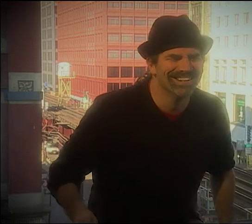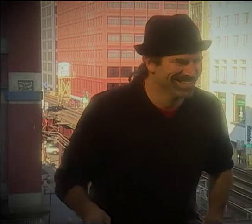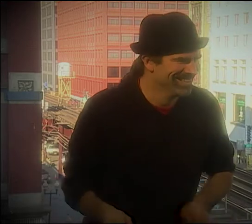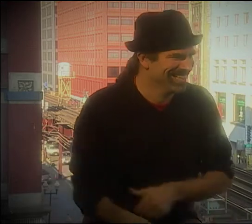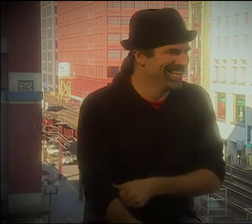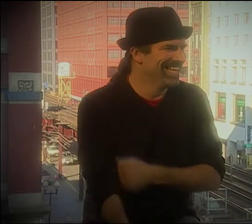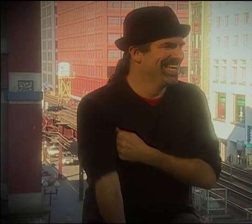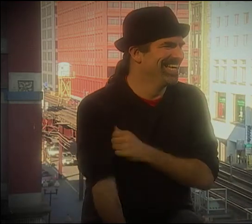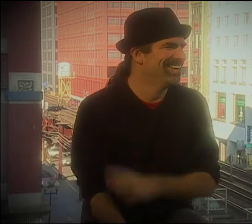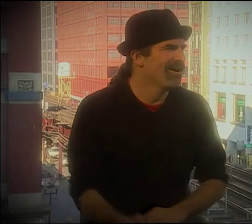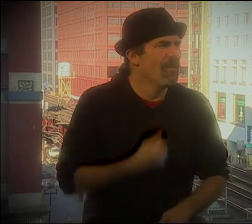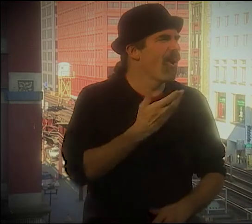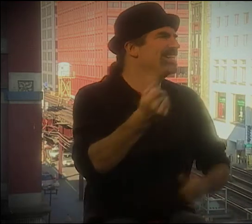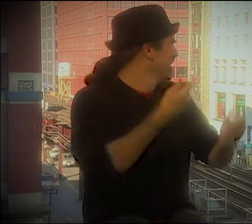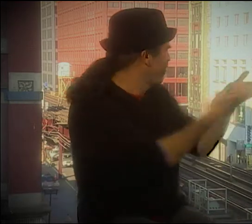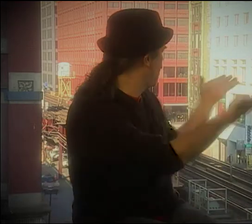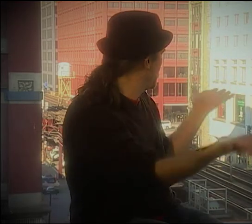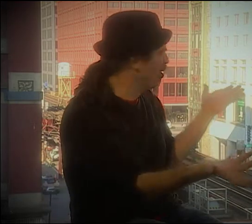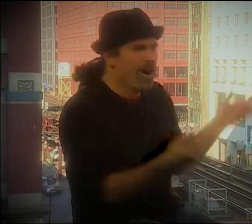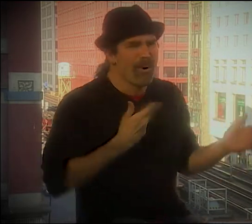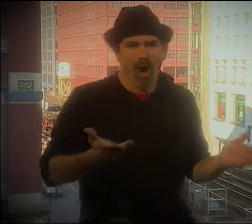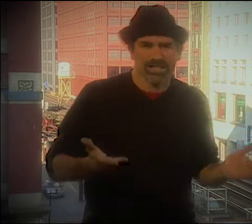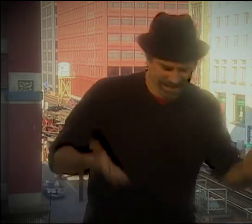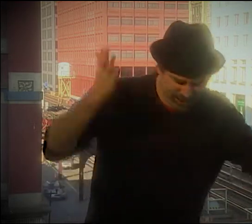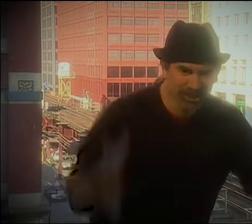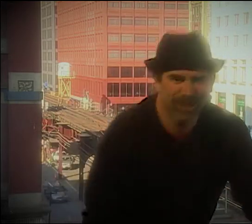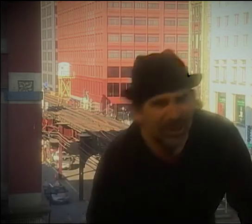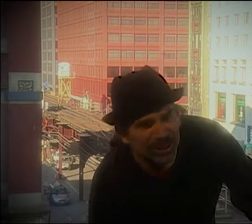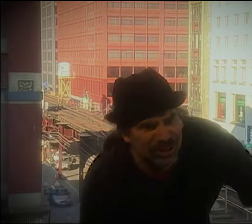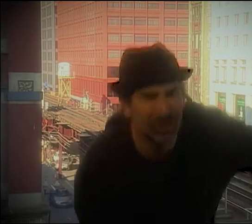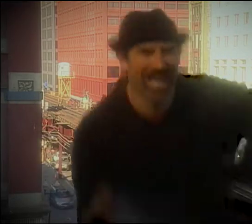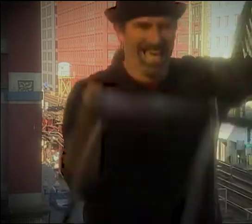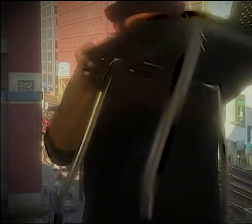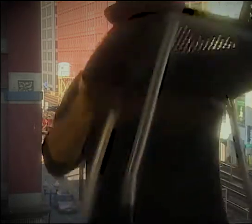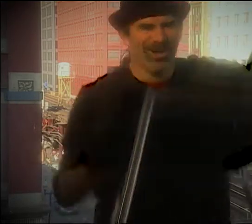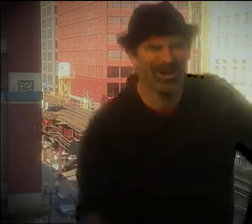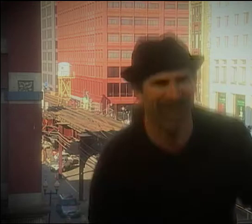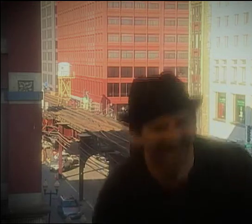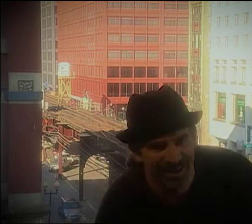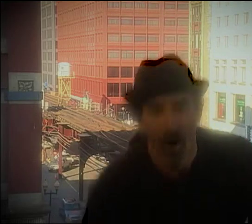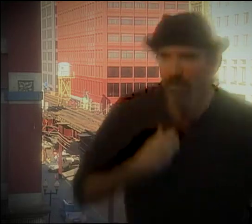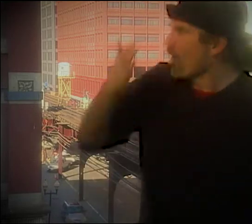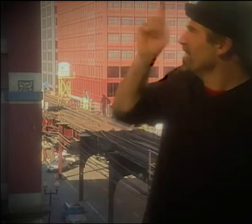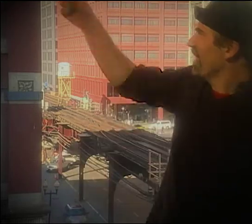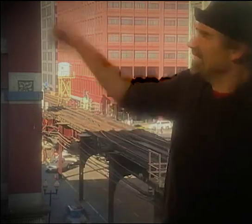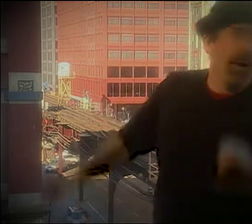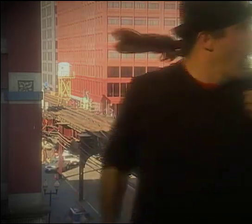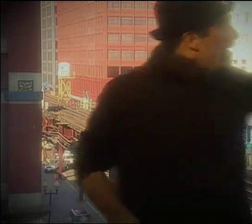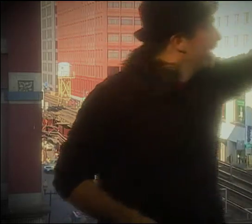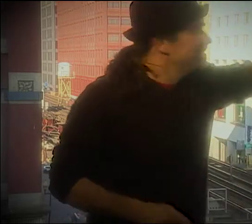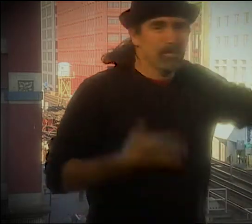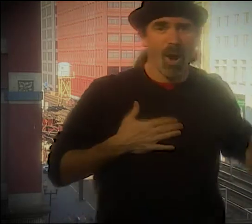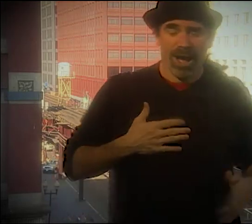I DON'T KNOW. HOW THE FUCK DO I KNOW? GOOD QUESTION. IT'S POETRY! PERIOD!